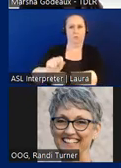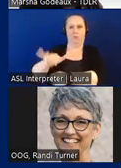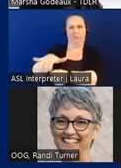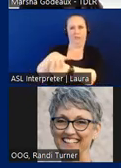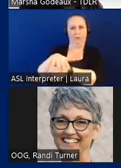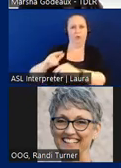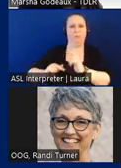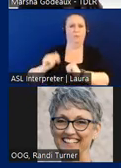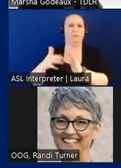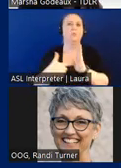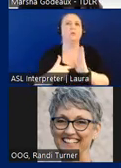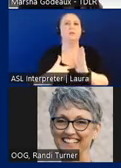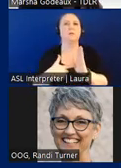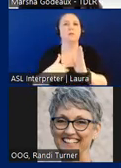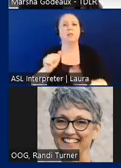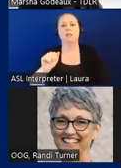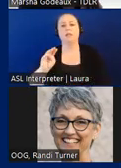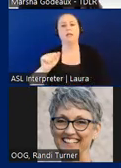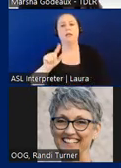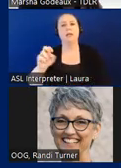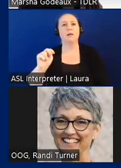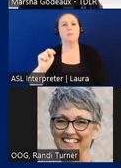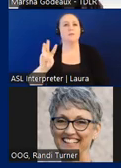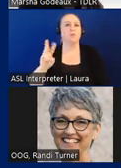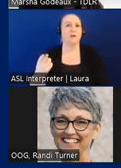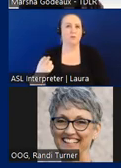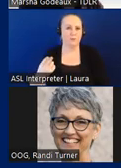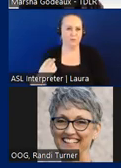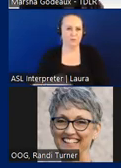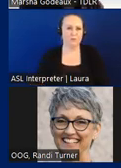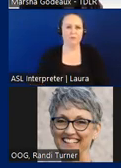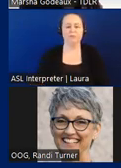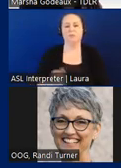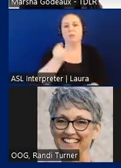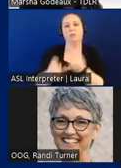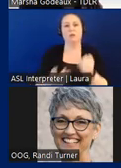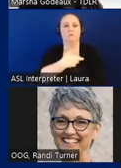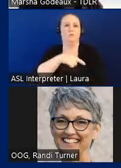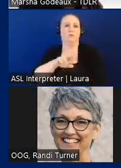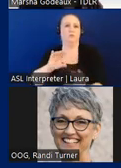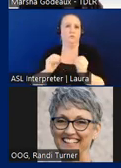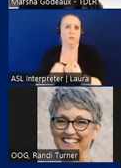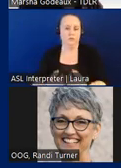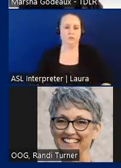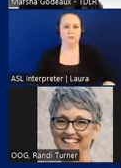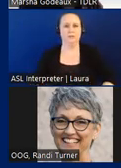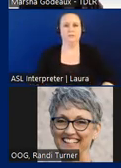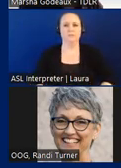would be an Amazon warehouse. Last are religious organizations. These different, this is different